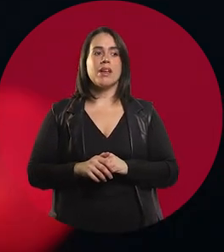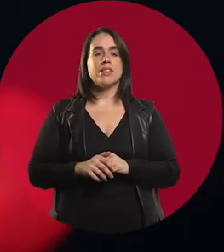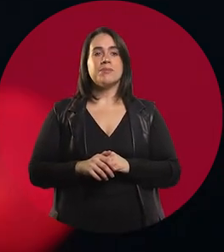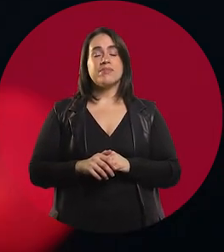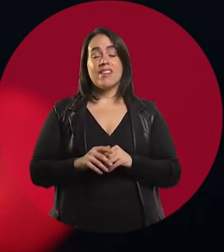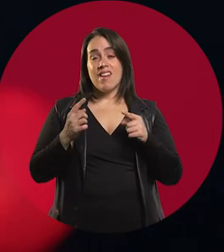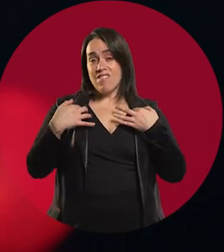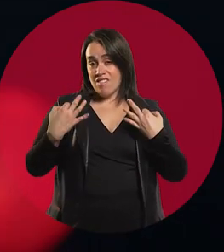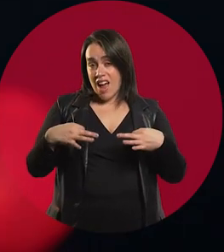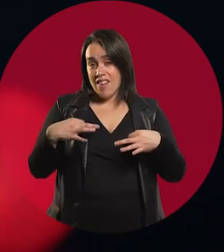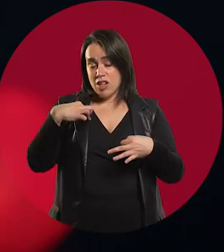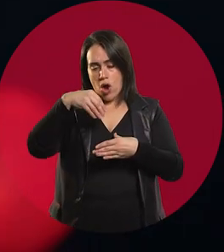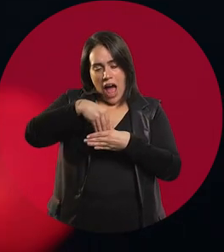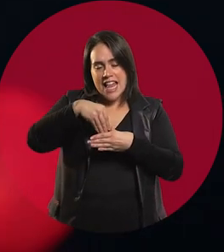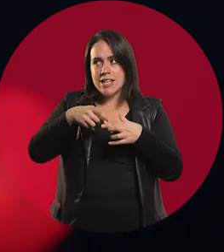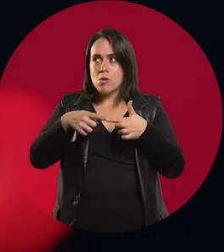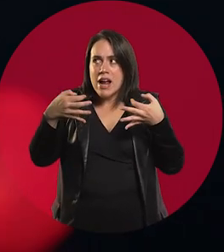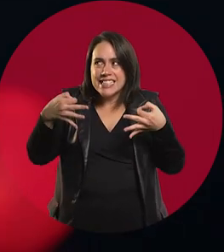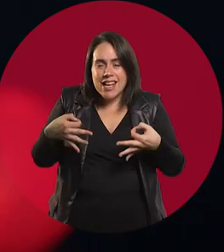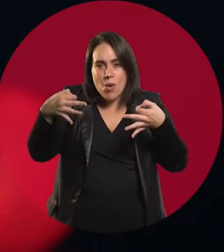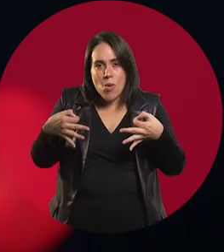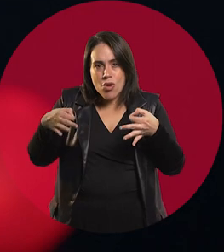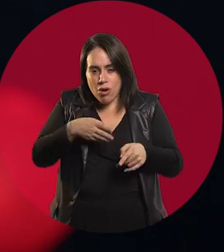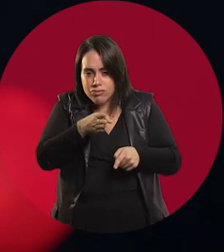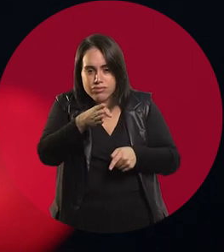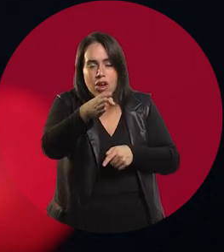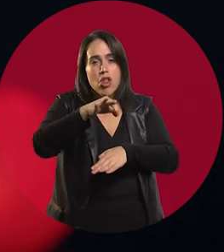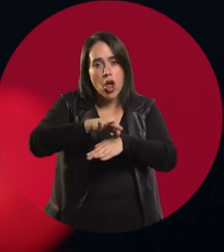I wasn't really set on choosing medicine, but